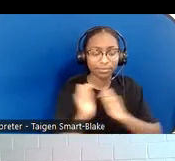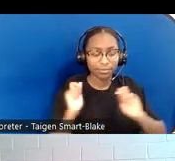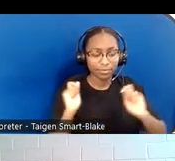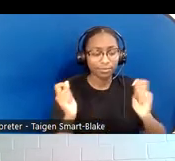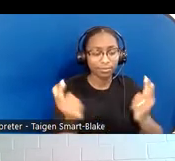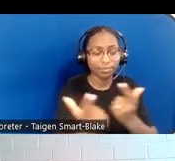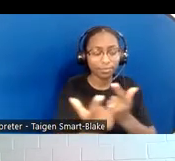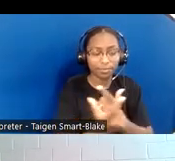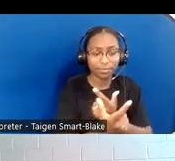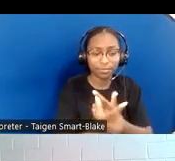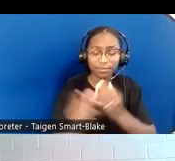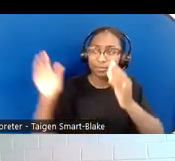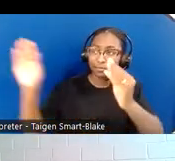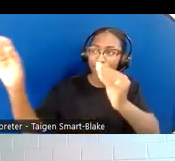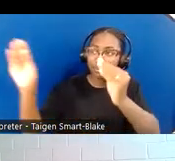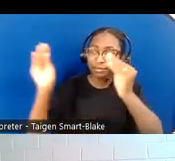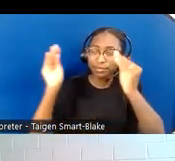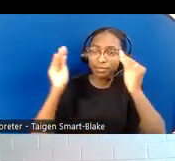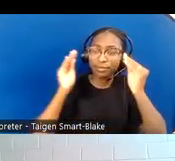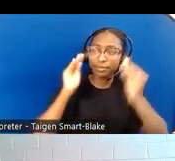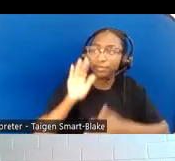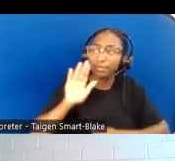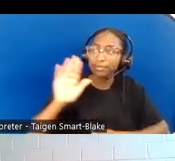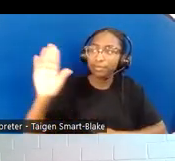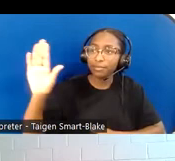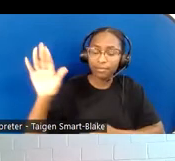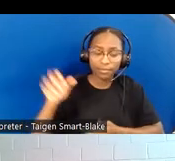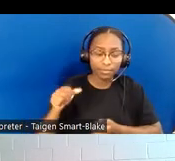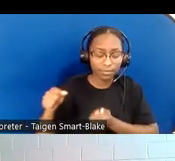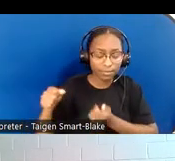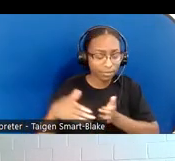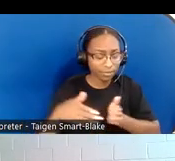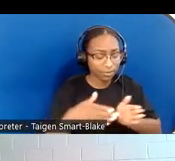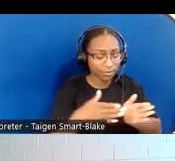Teach us your ways